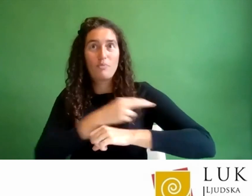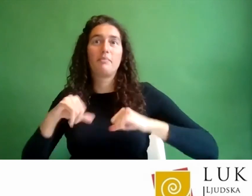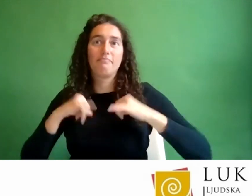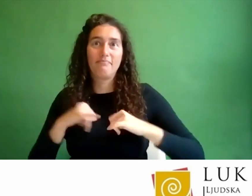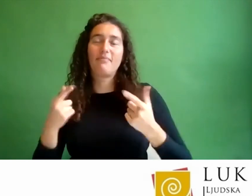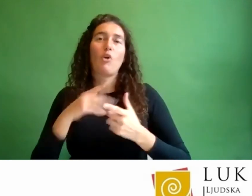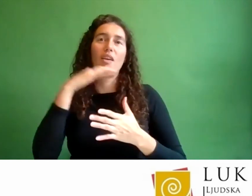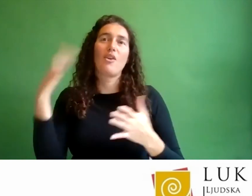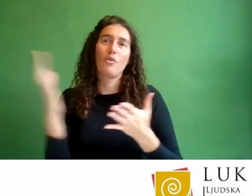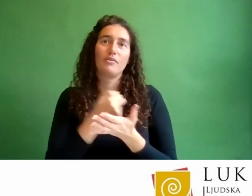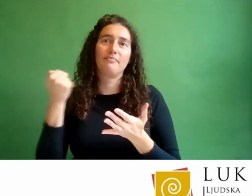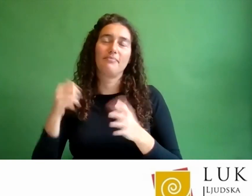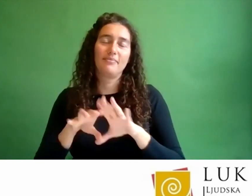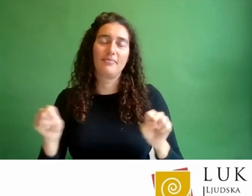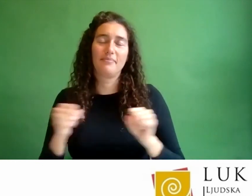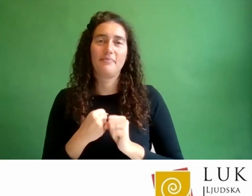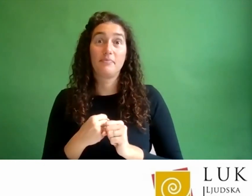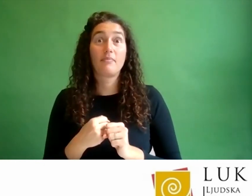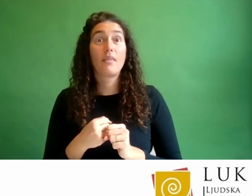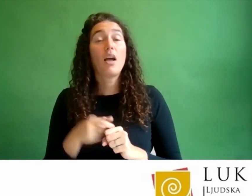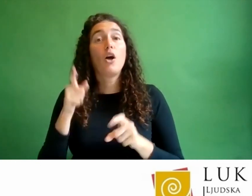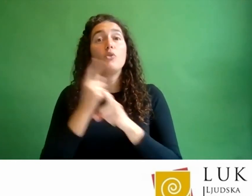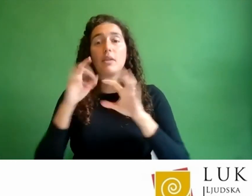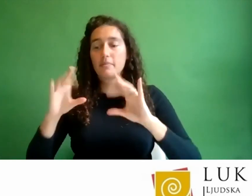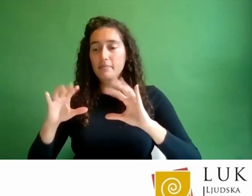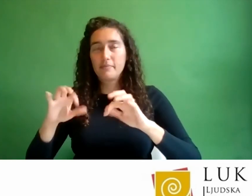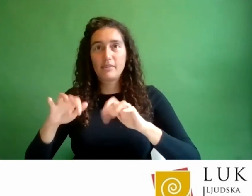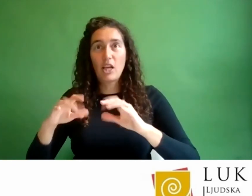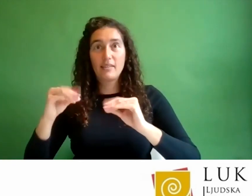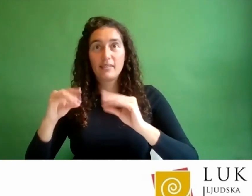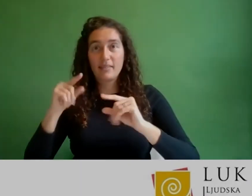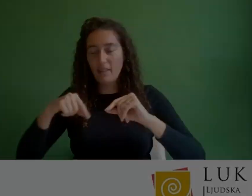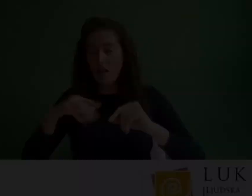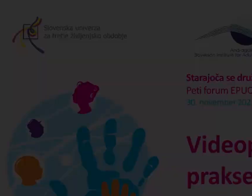The chat room is full of congratulations for you, Mateja. Still also for you, Ms Rožca.